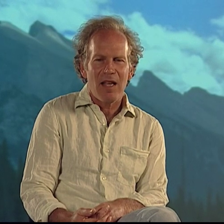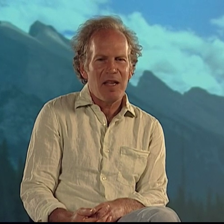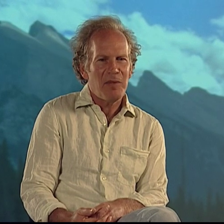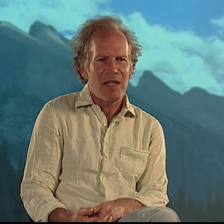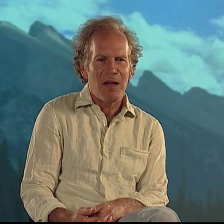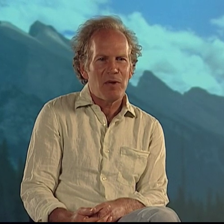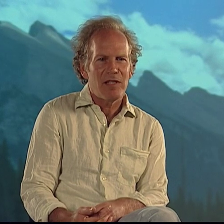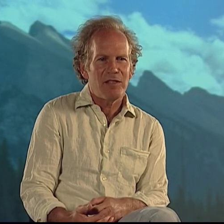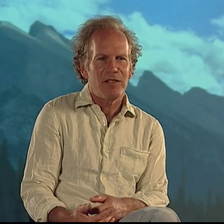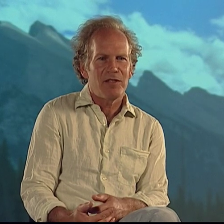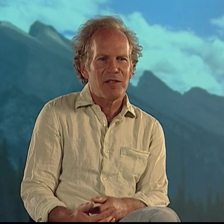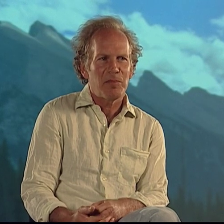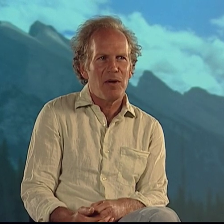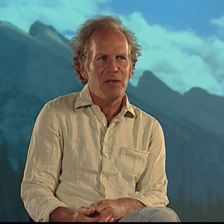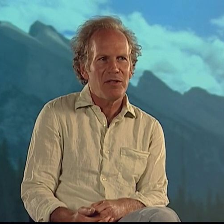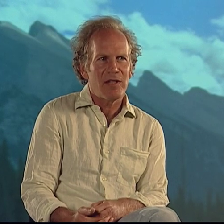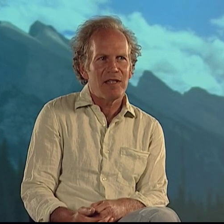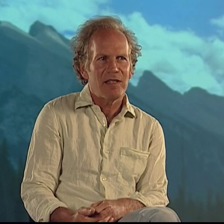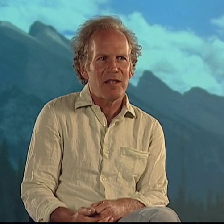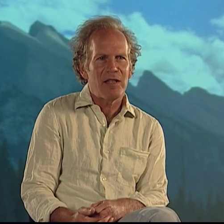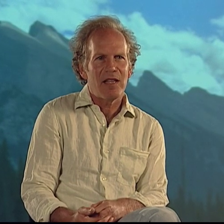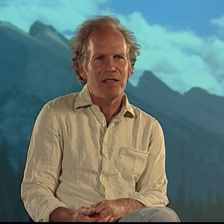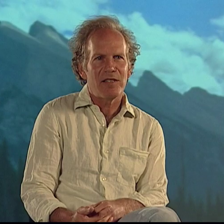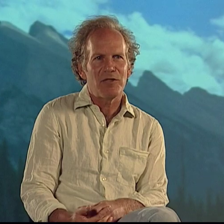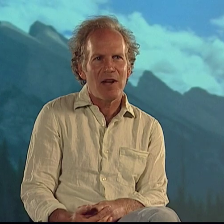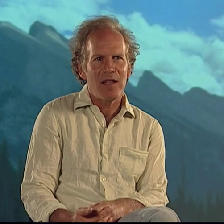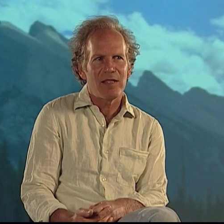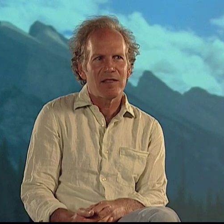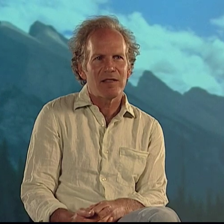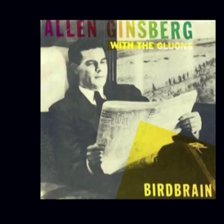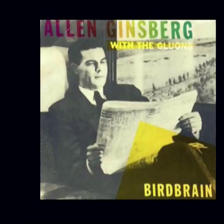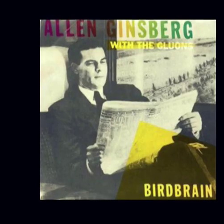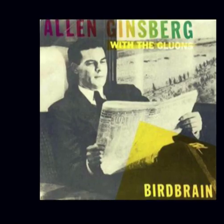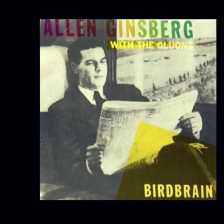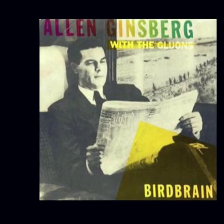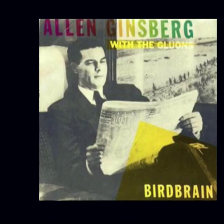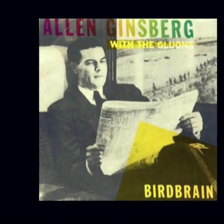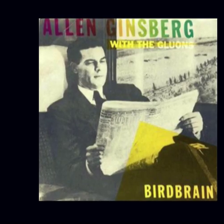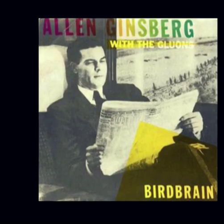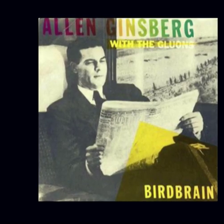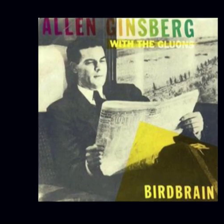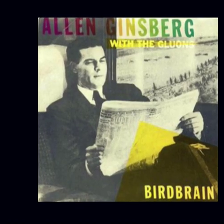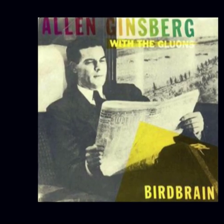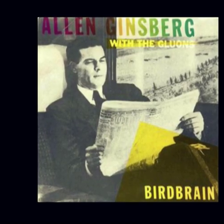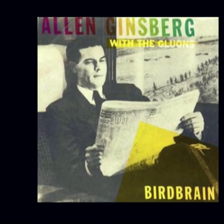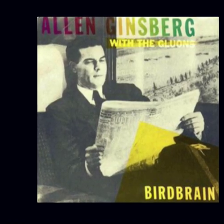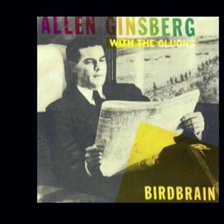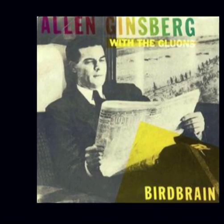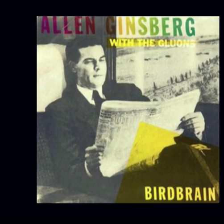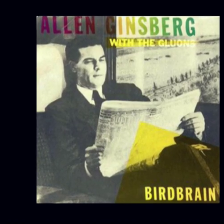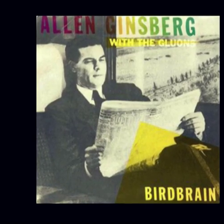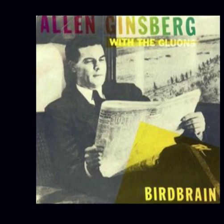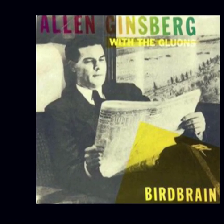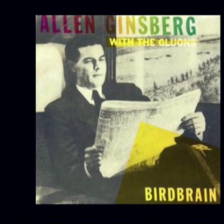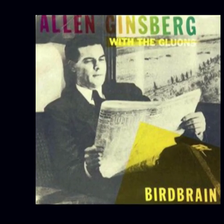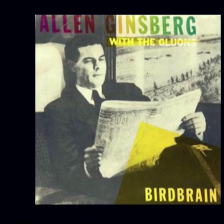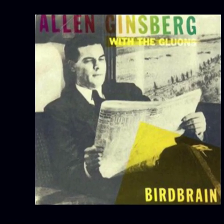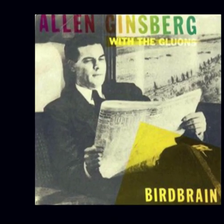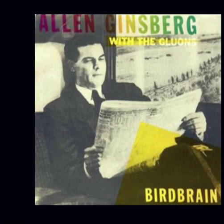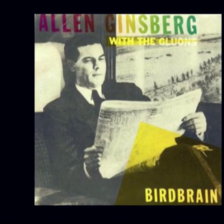"Hey, man, I want you to do this poetry. You know, I'd like you to try this." He gave me this book of his work and it was called Bird Brain.